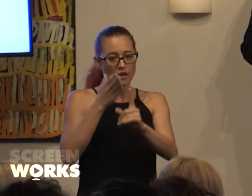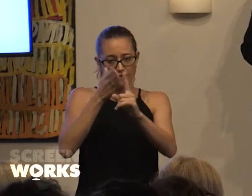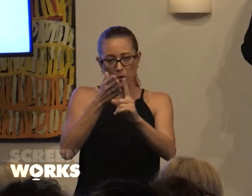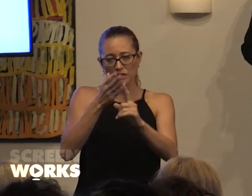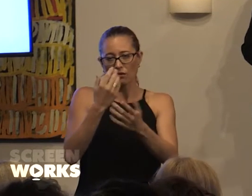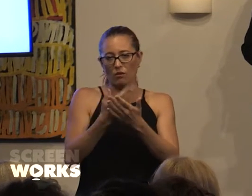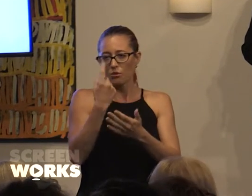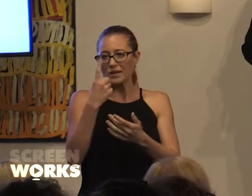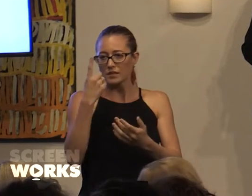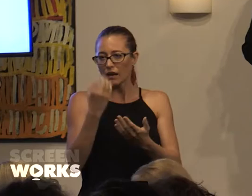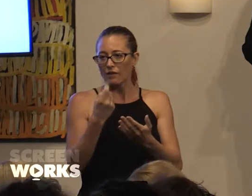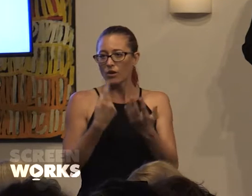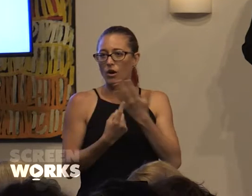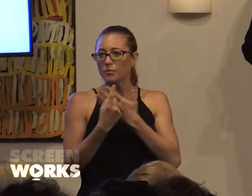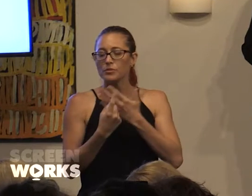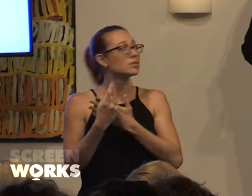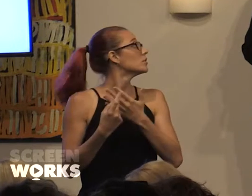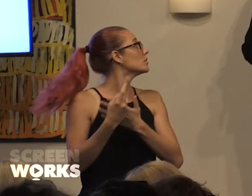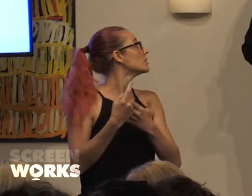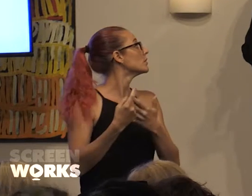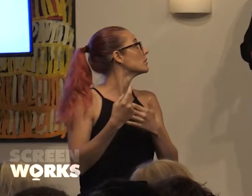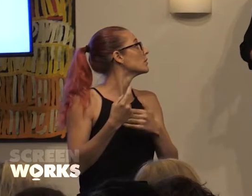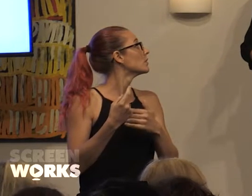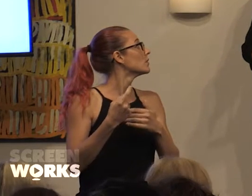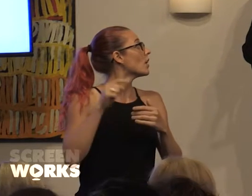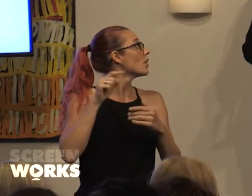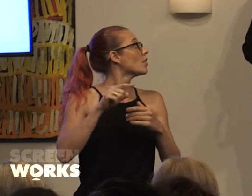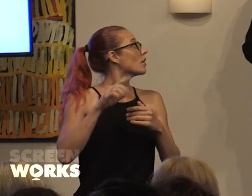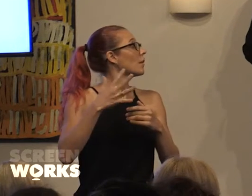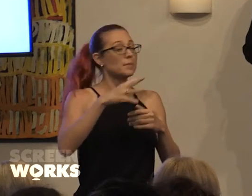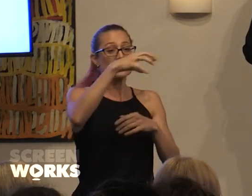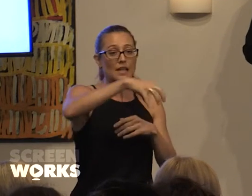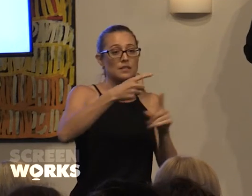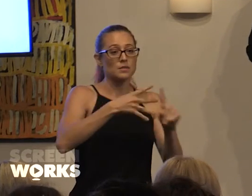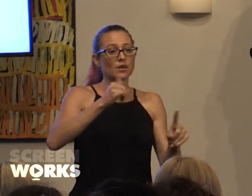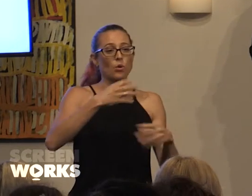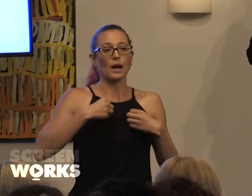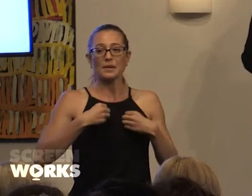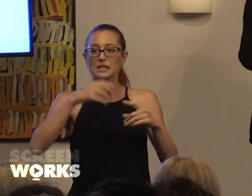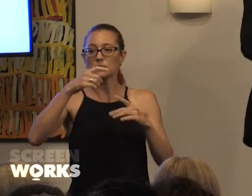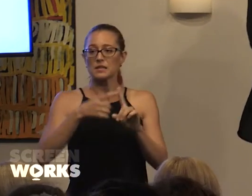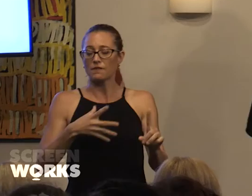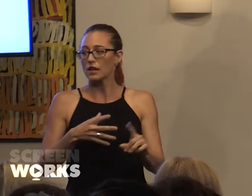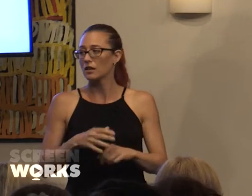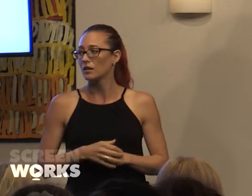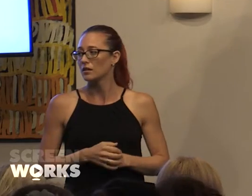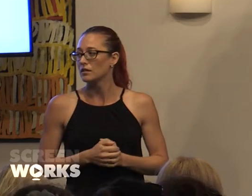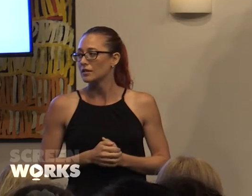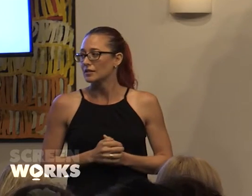may have opportunities for all of you, rather than the more state-specific or the more company-specific. Thankyou.